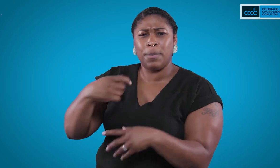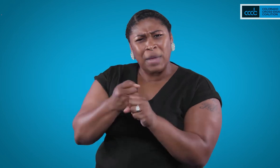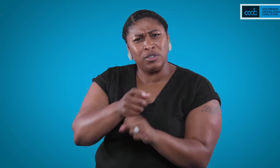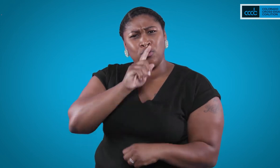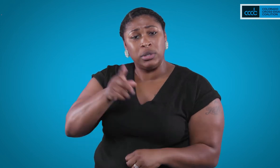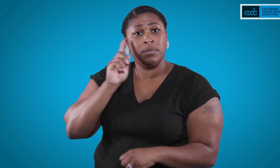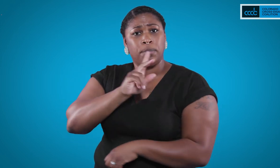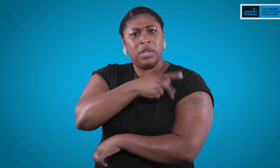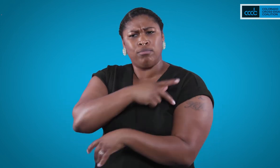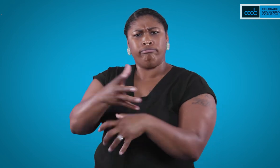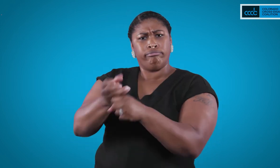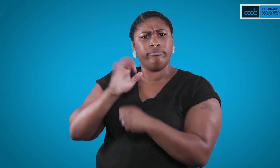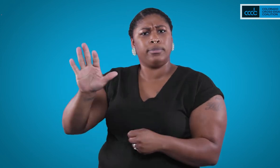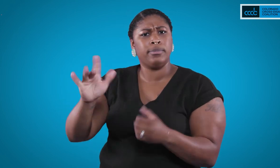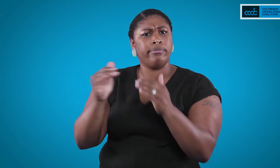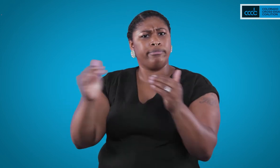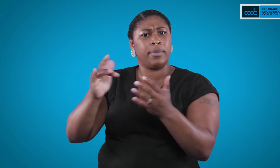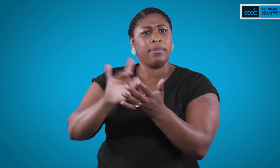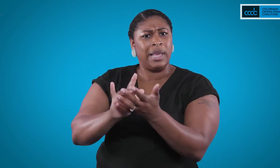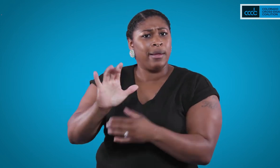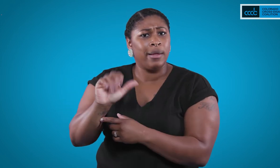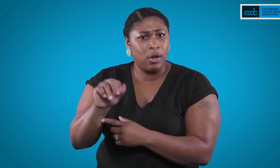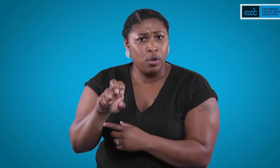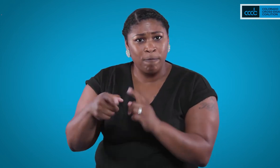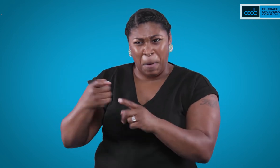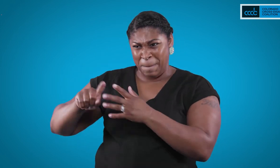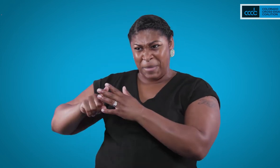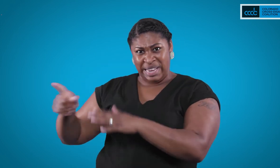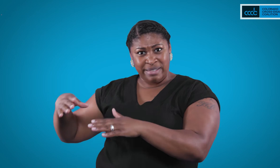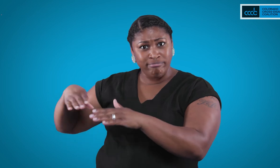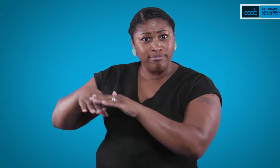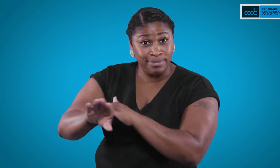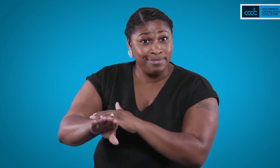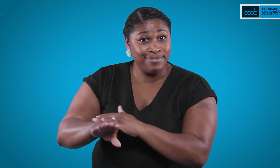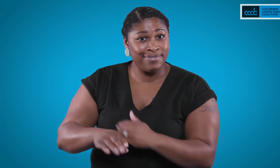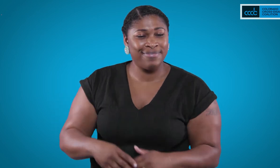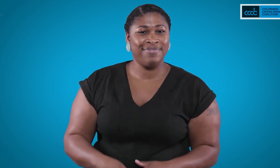helping ensure deaf patients have equitable medical care from the moment they walk in the doors.